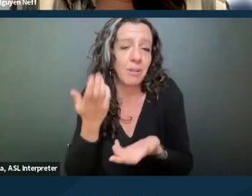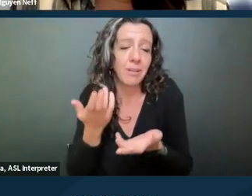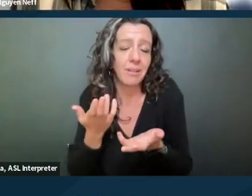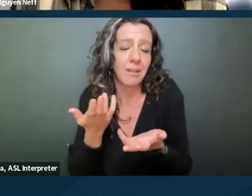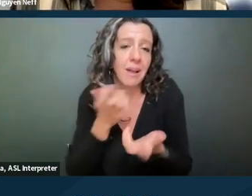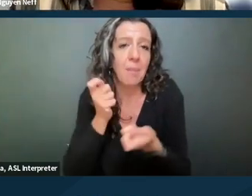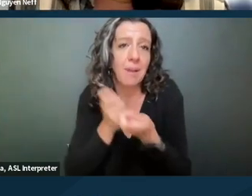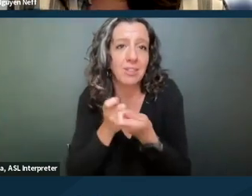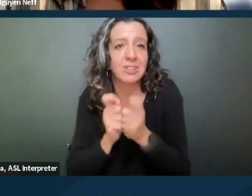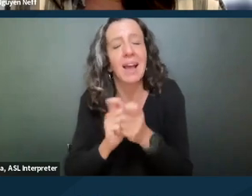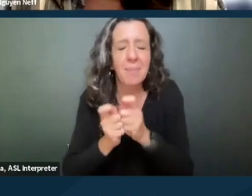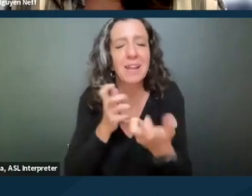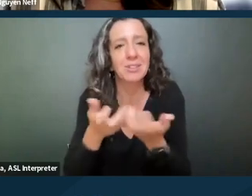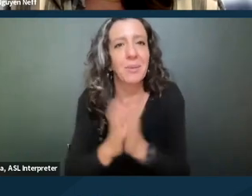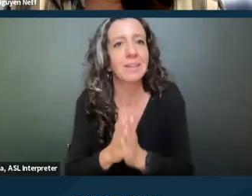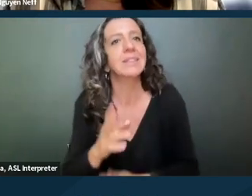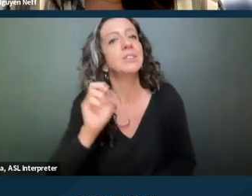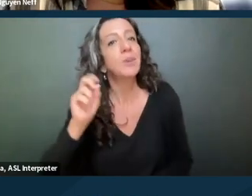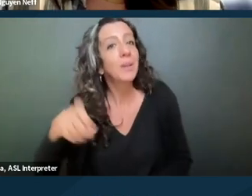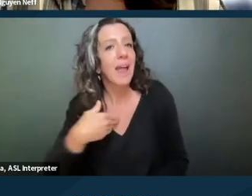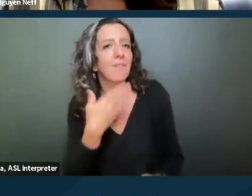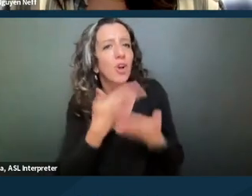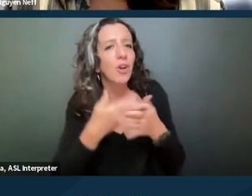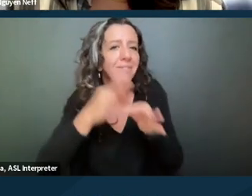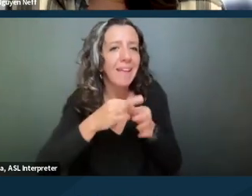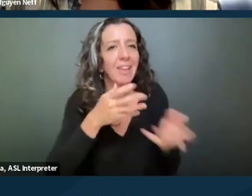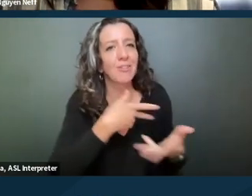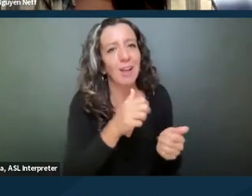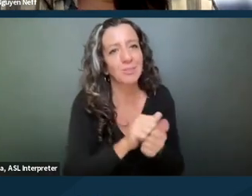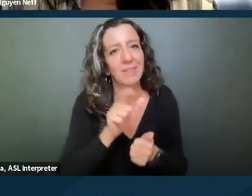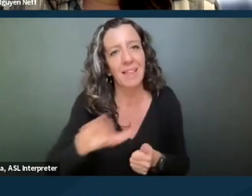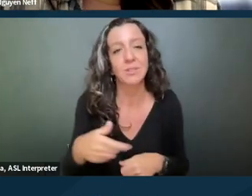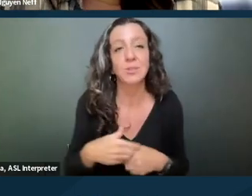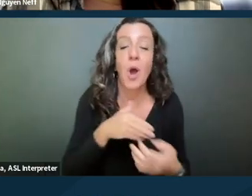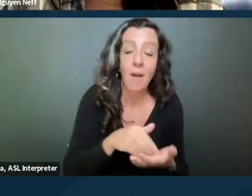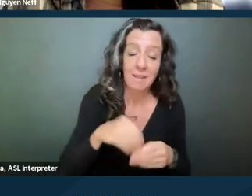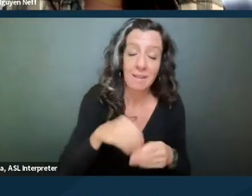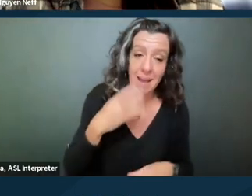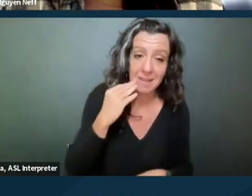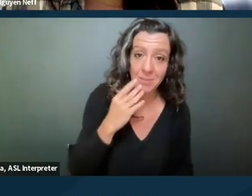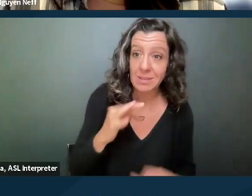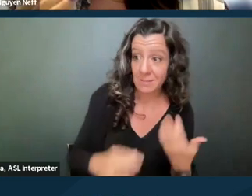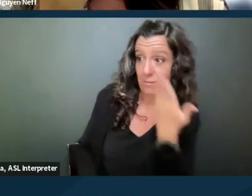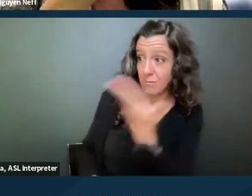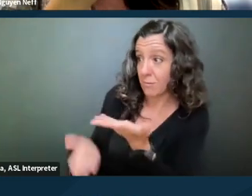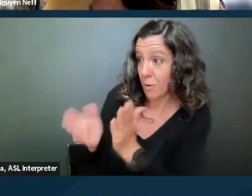a lot of times it's unfortunately when you ask for reasonable accommodation, the landlord either doesn't reply, or just flat out says no.